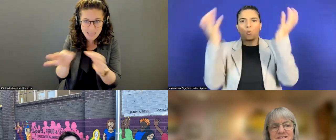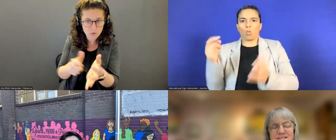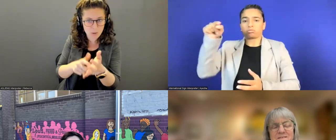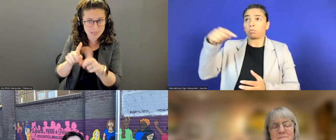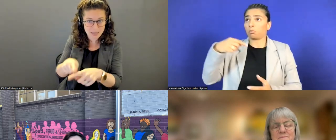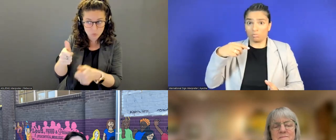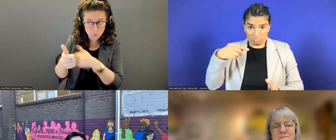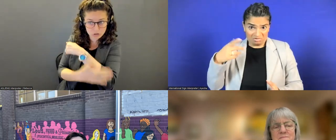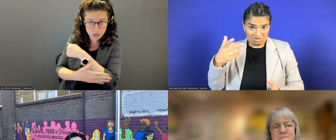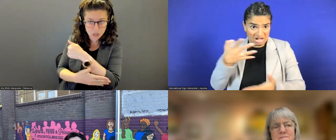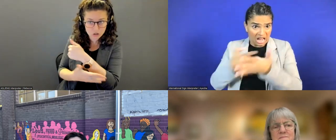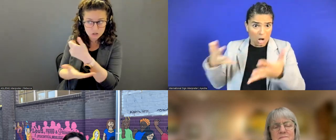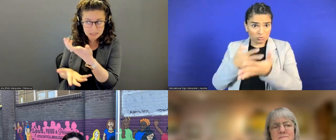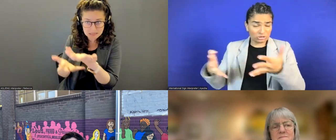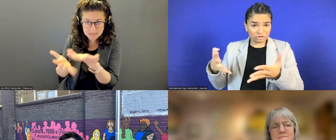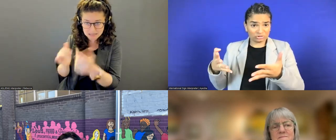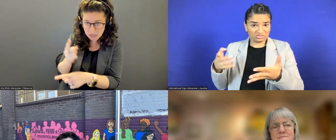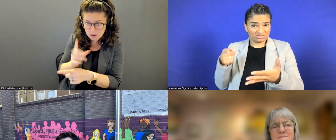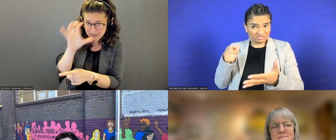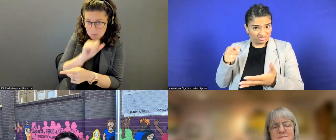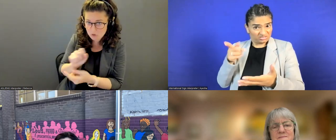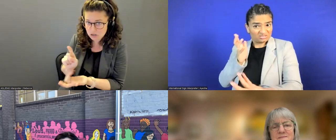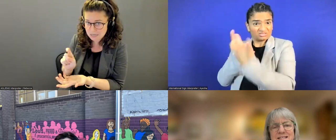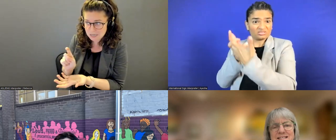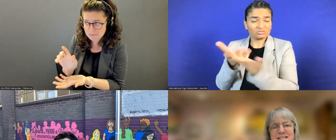Would that be a correct assumption?